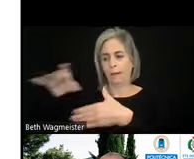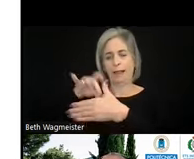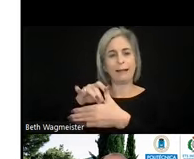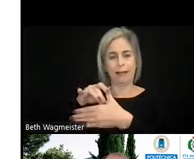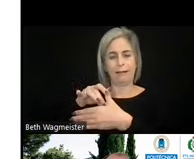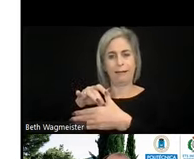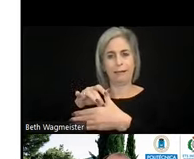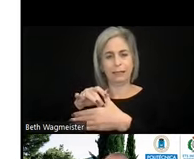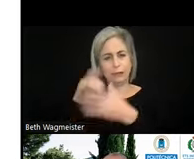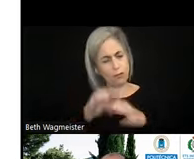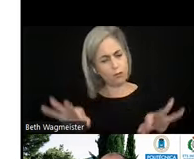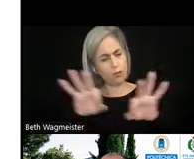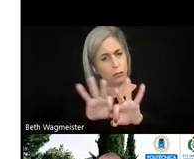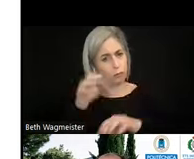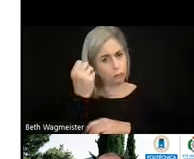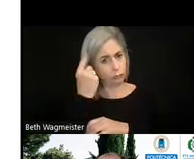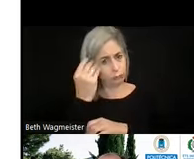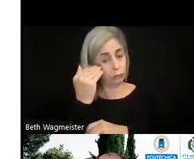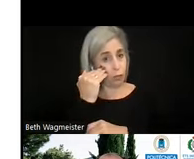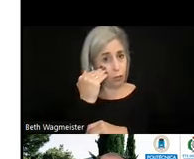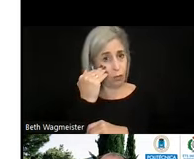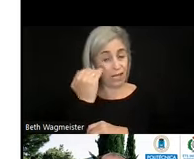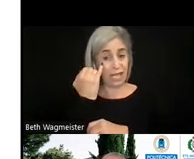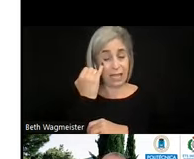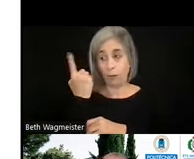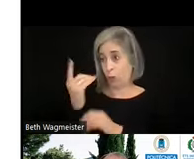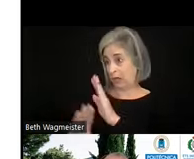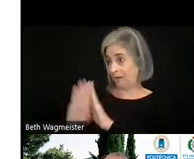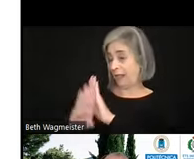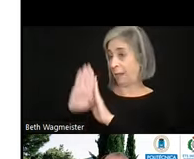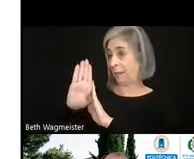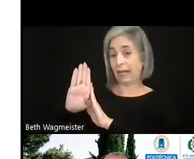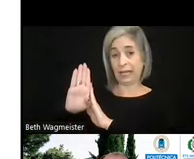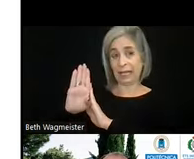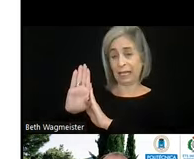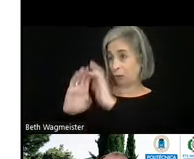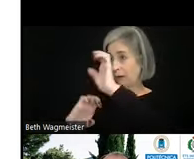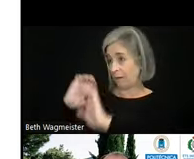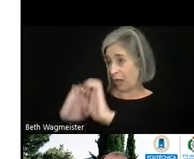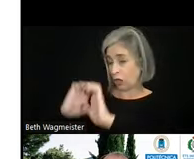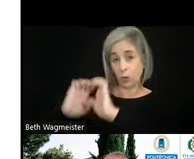It is important to know that if one is developing or evaluating a web page or